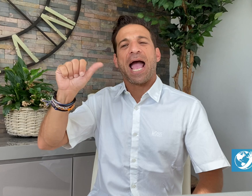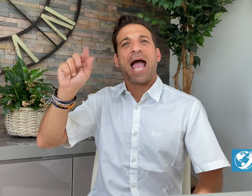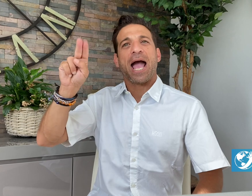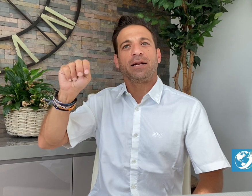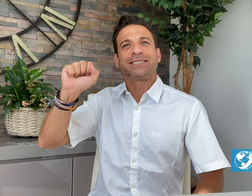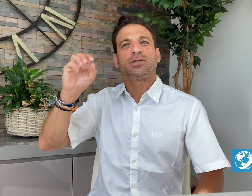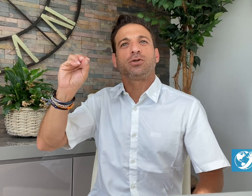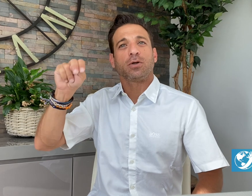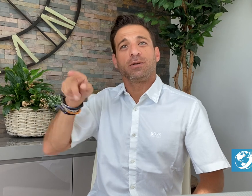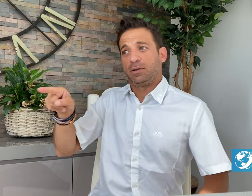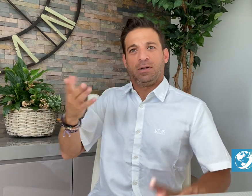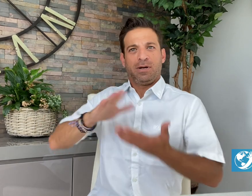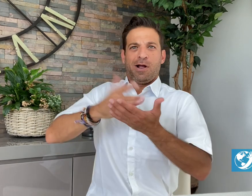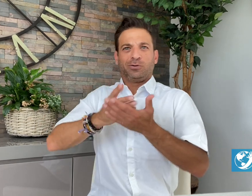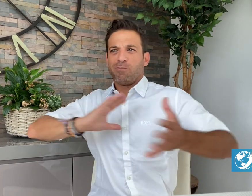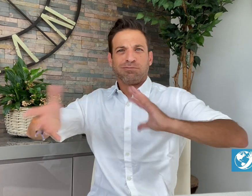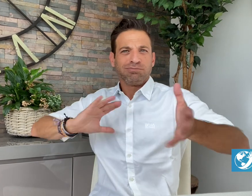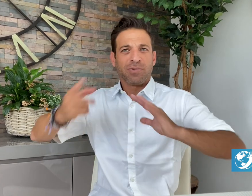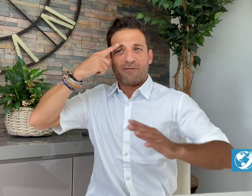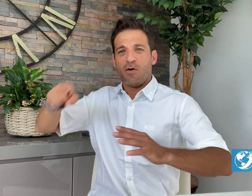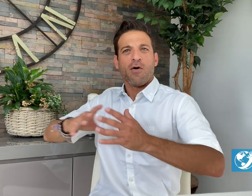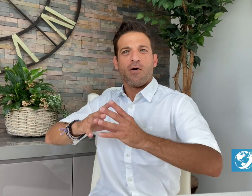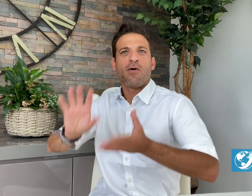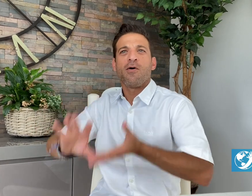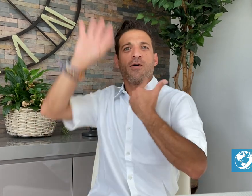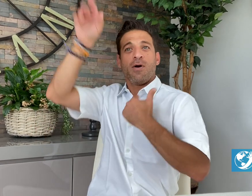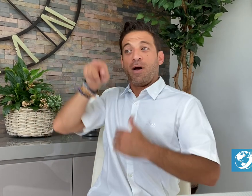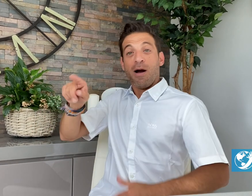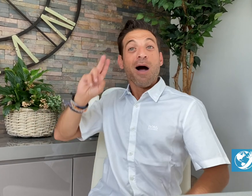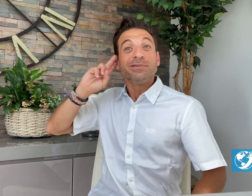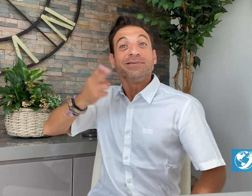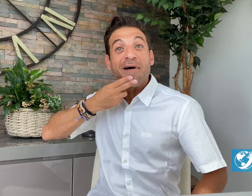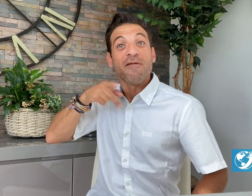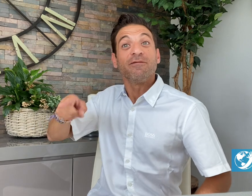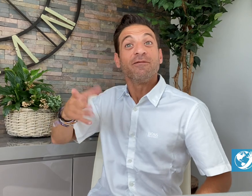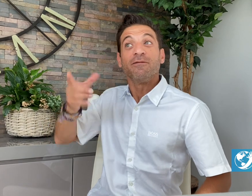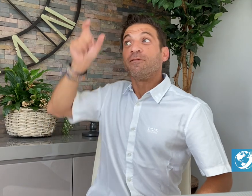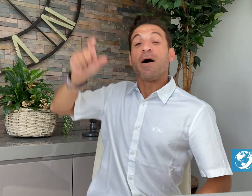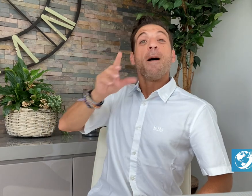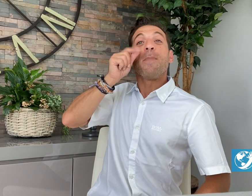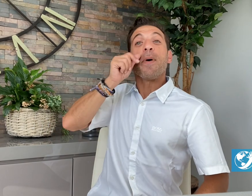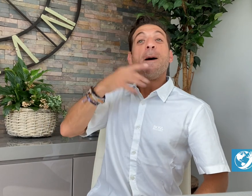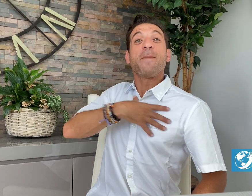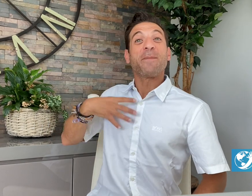is a child of Deaf parents. Christianson grew up interpreting